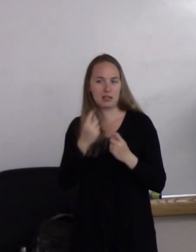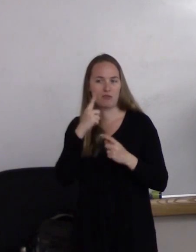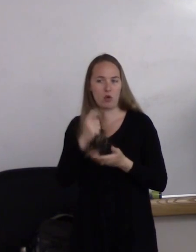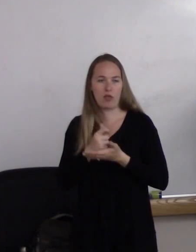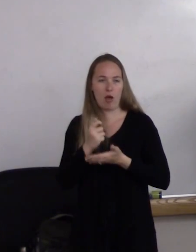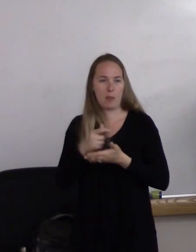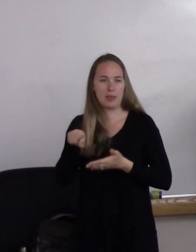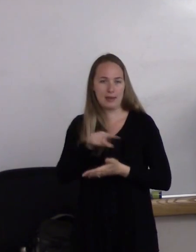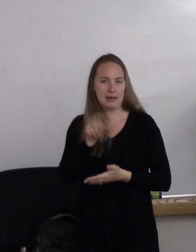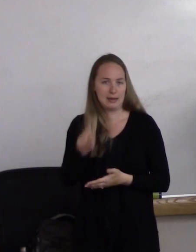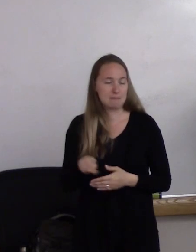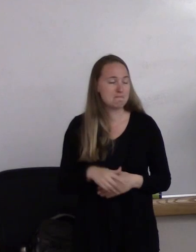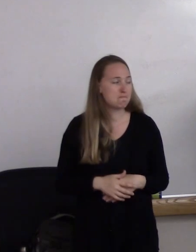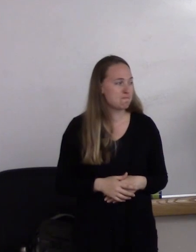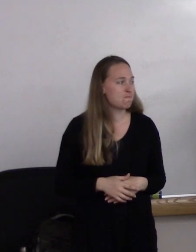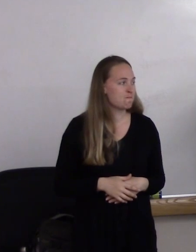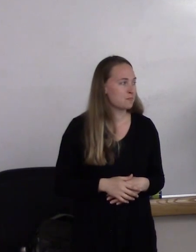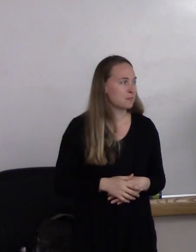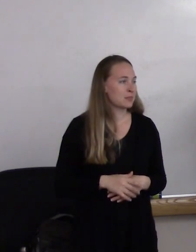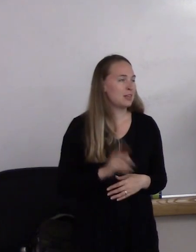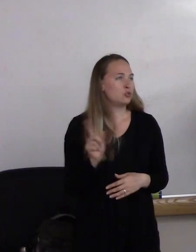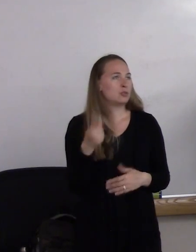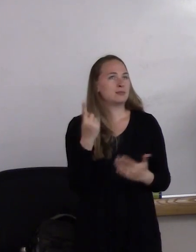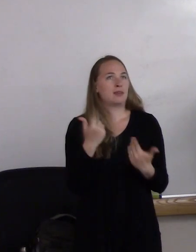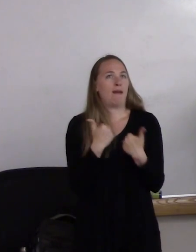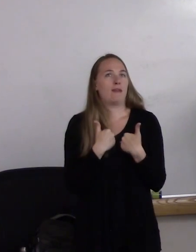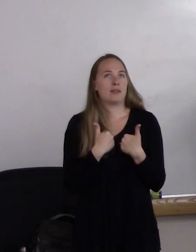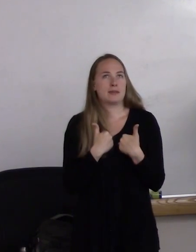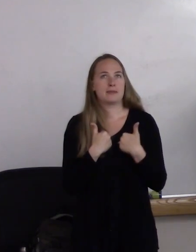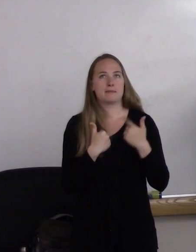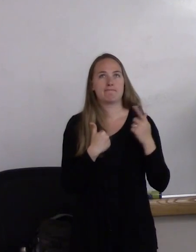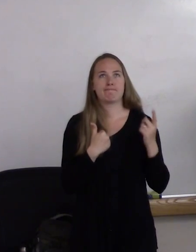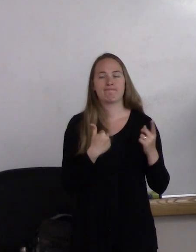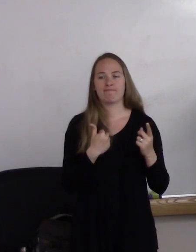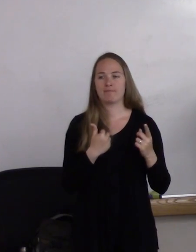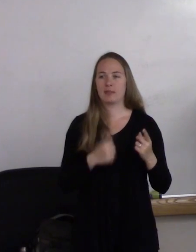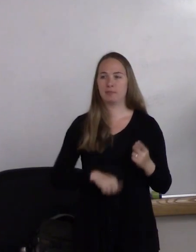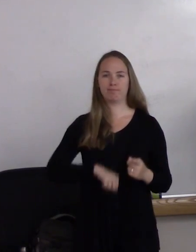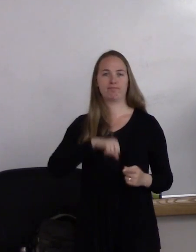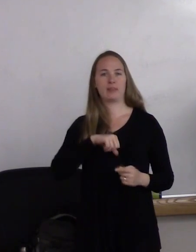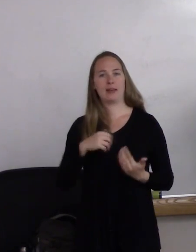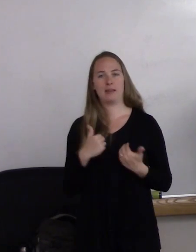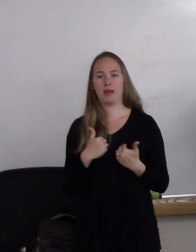Just the-- you know, having that-- the dignity of your whole personhood